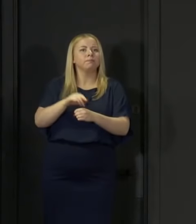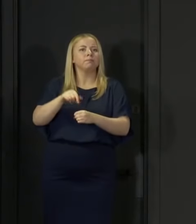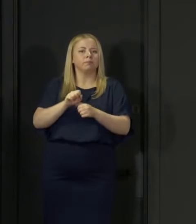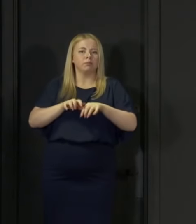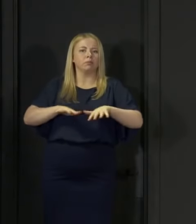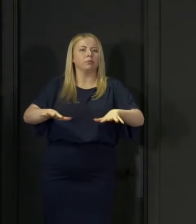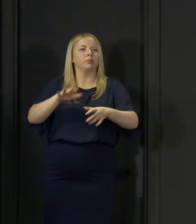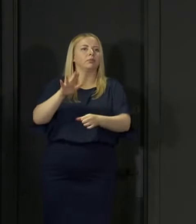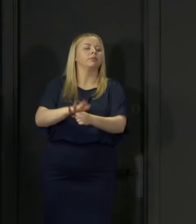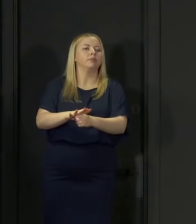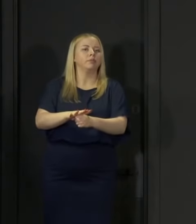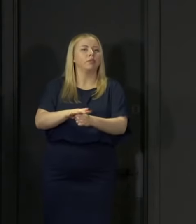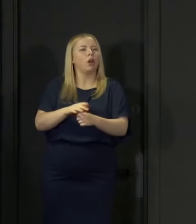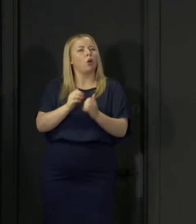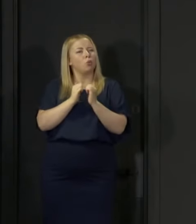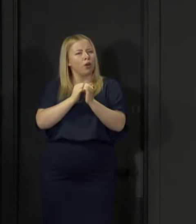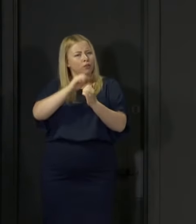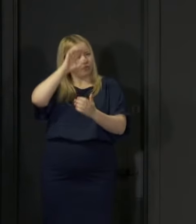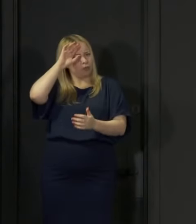key elements of that system.